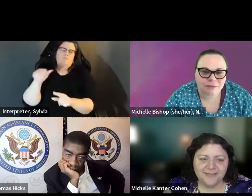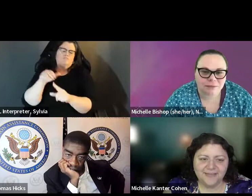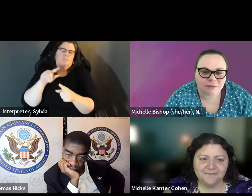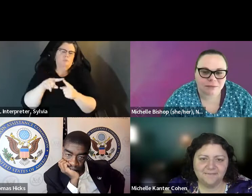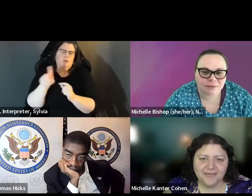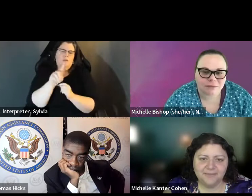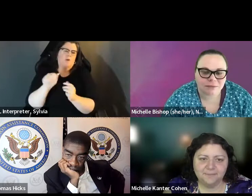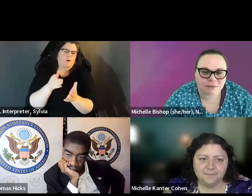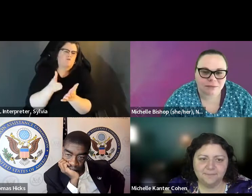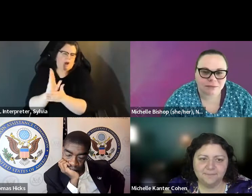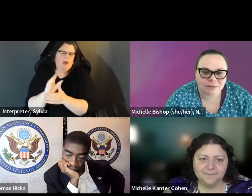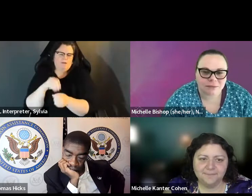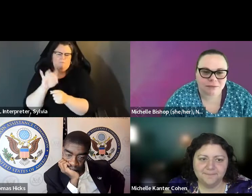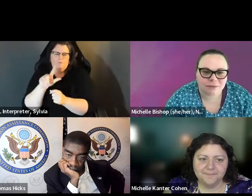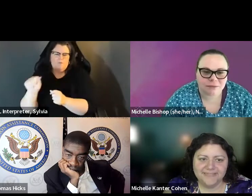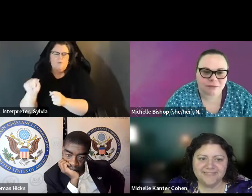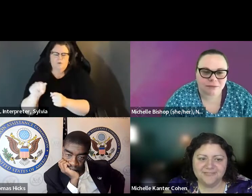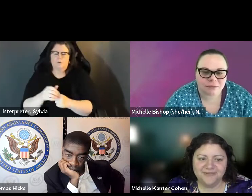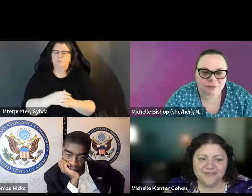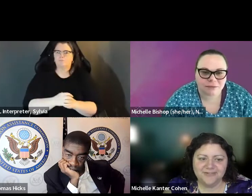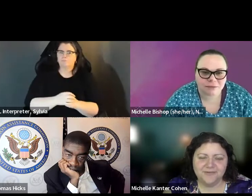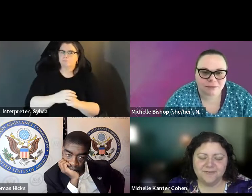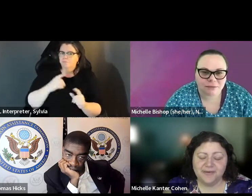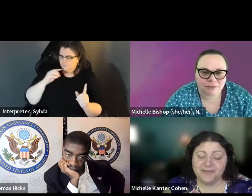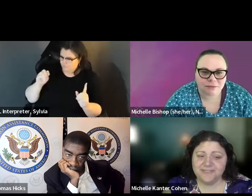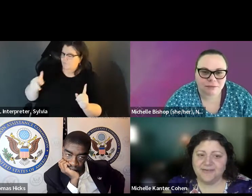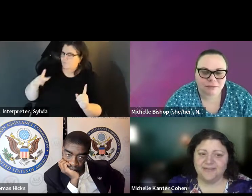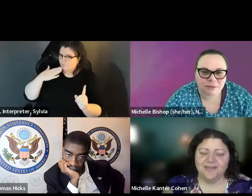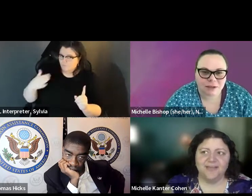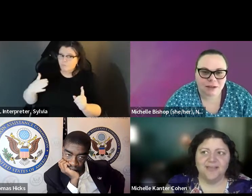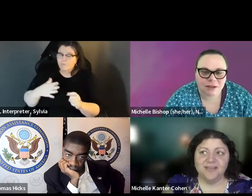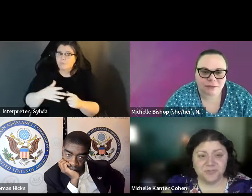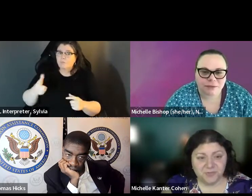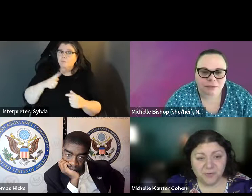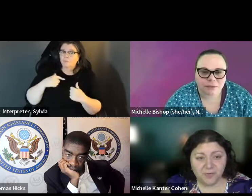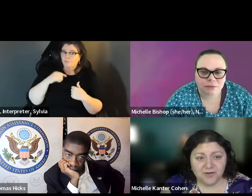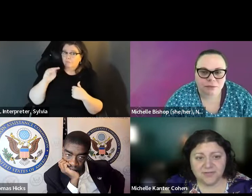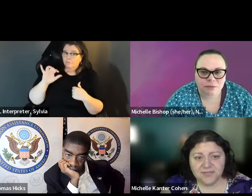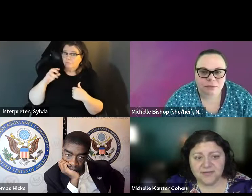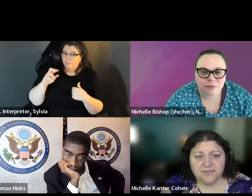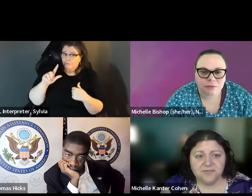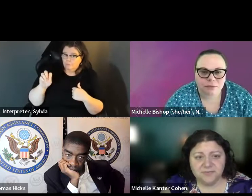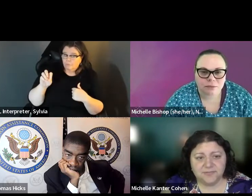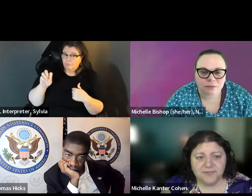Yeah. to help you advocate around that issue as well.